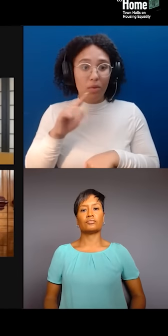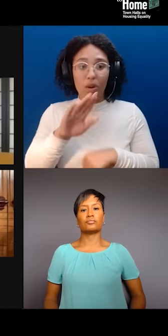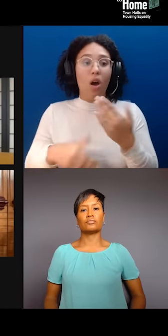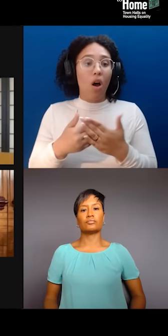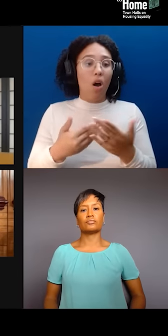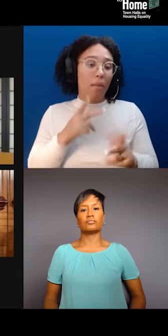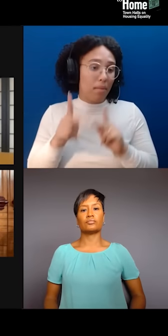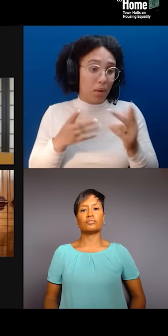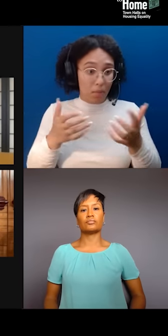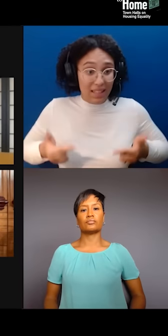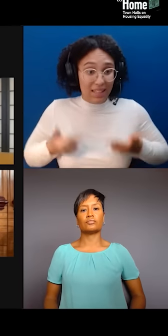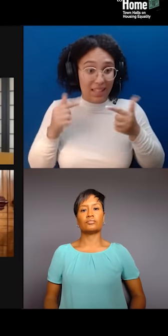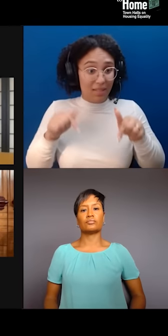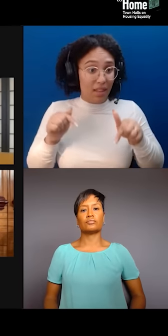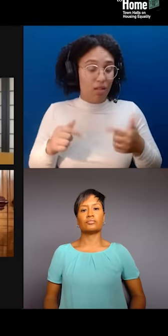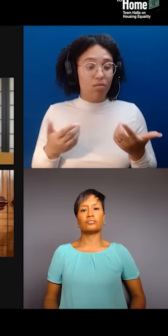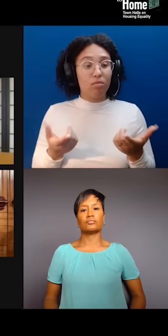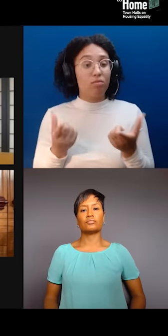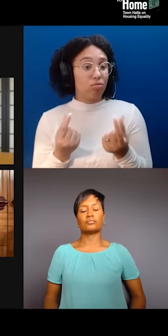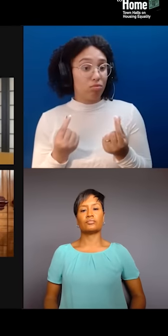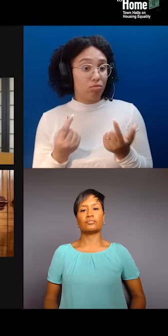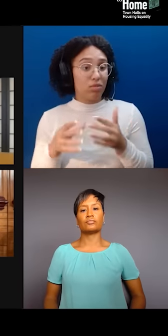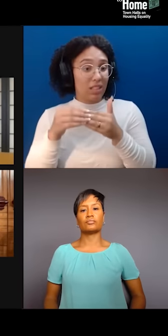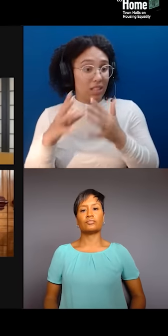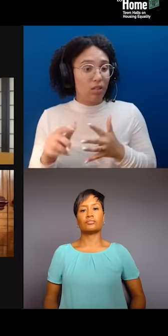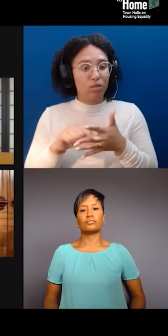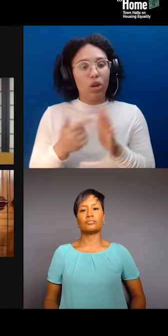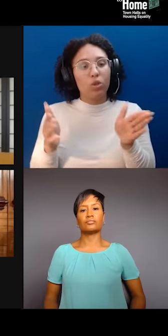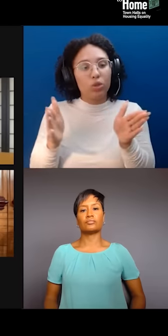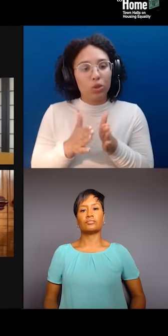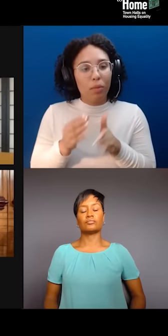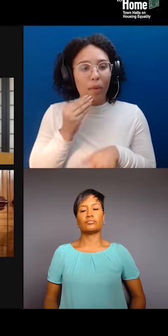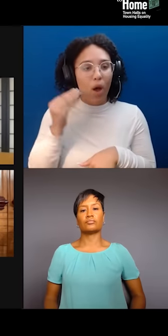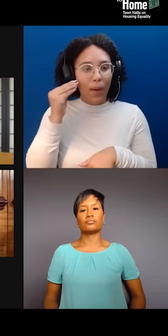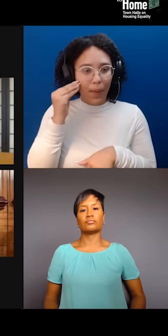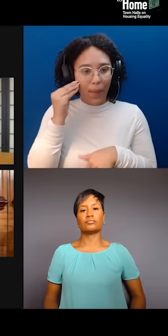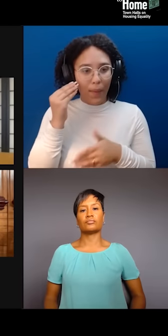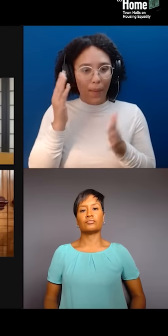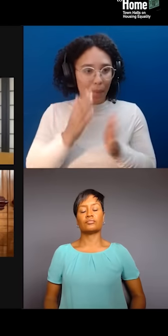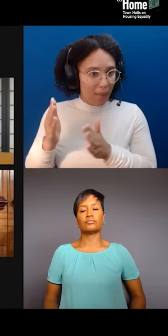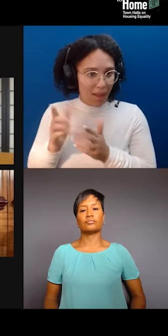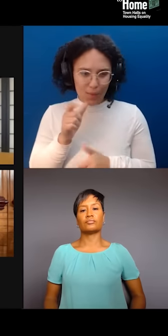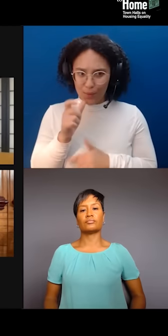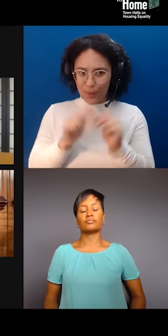And they were trained as tradespeople. Who were the homes for? They were for elders. So, thinking about who benefits